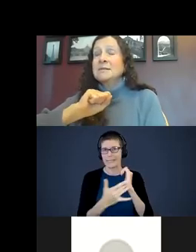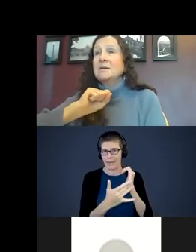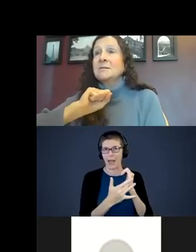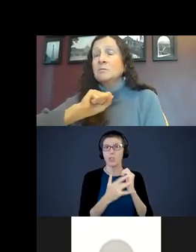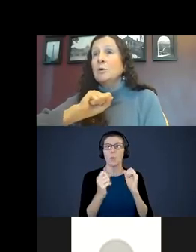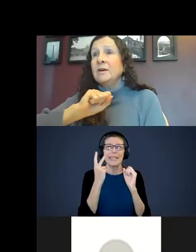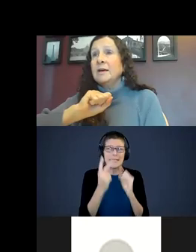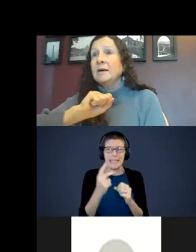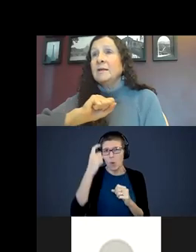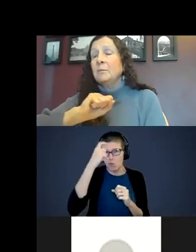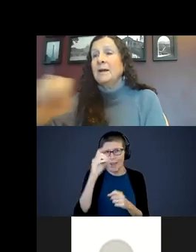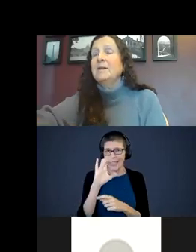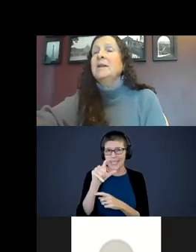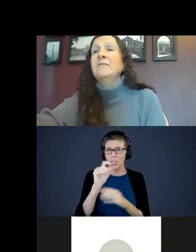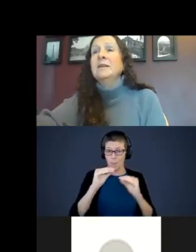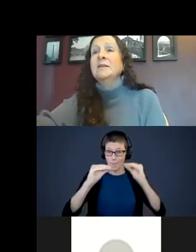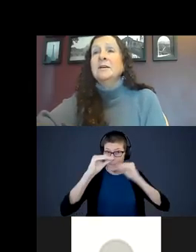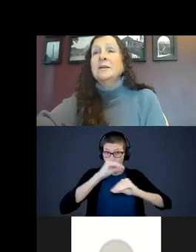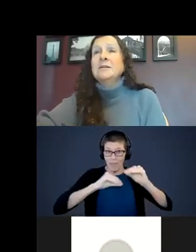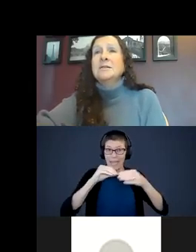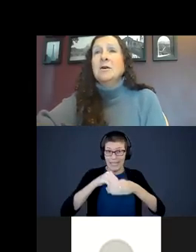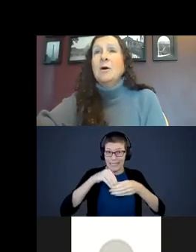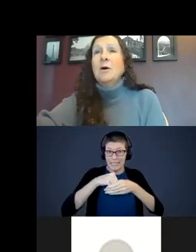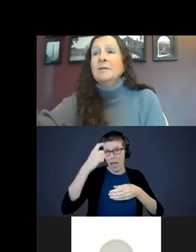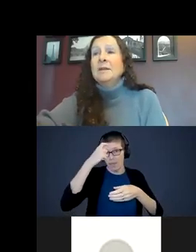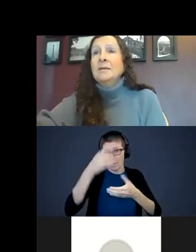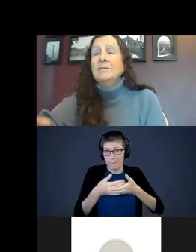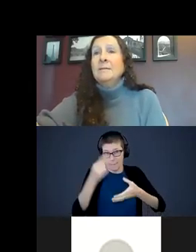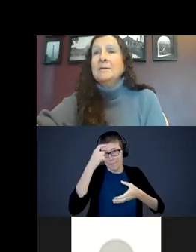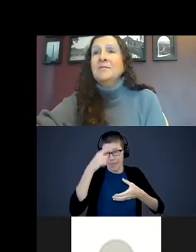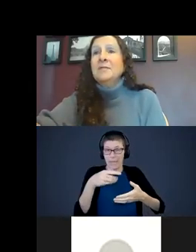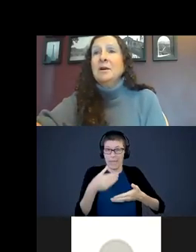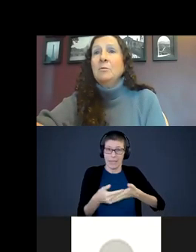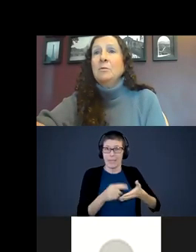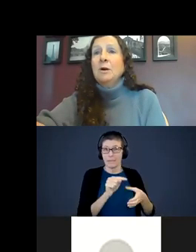cells moving in the brain cells of an infant. Hopefully, this video will work.